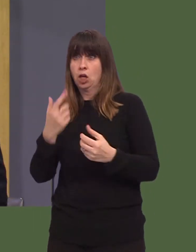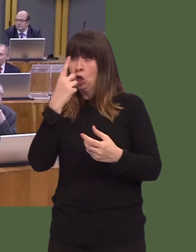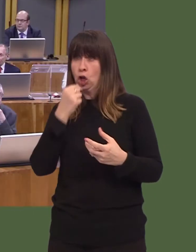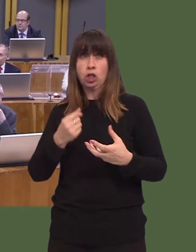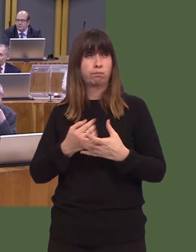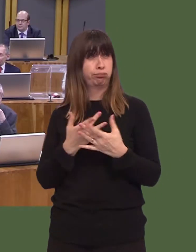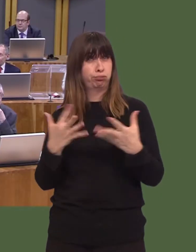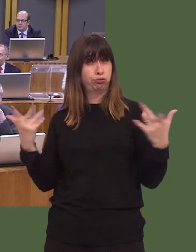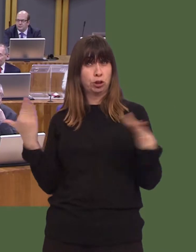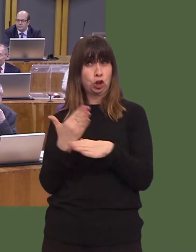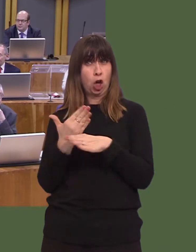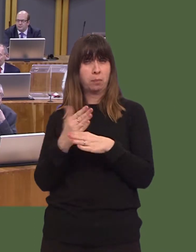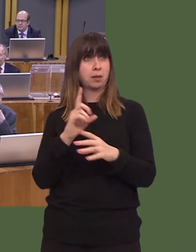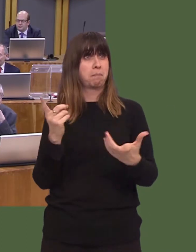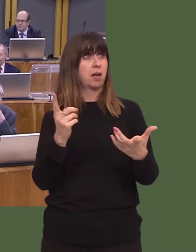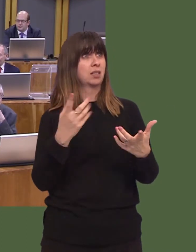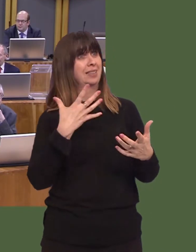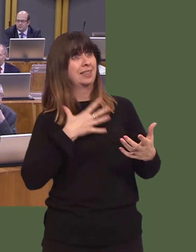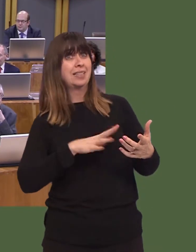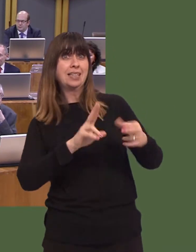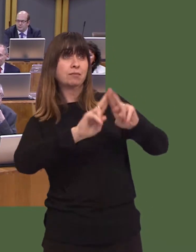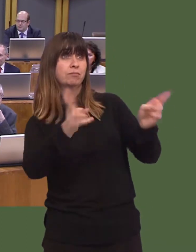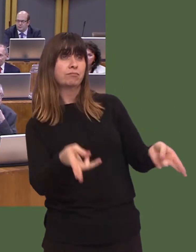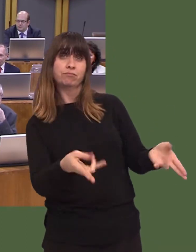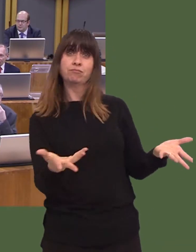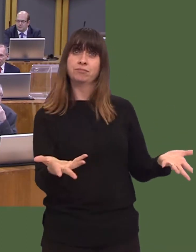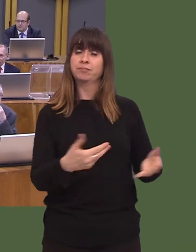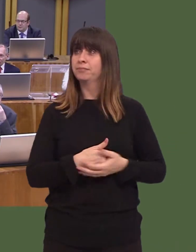Carwyn Jones: Well, Iím not aware of the situation in Caerphilly as he describes it.